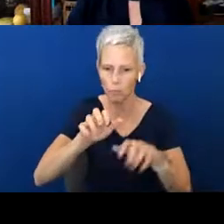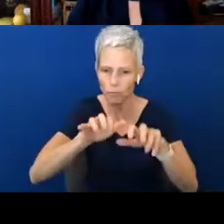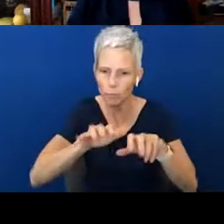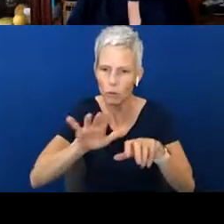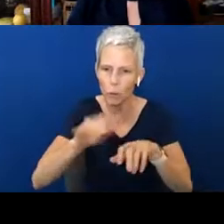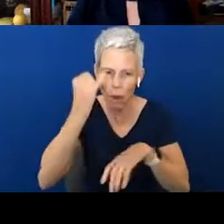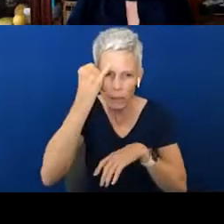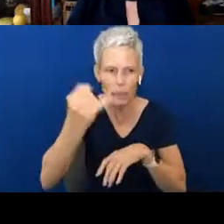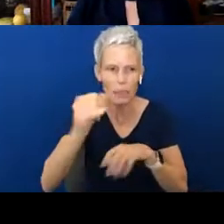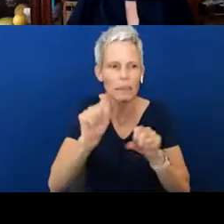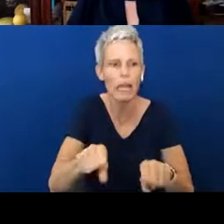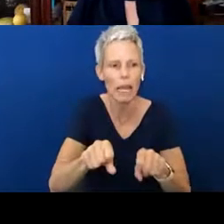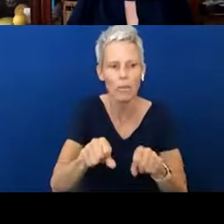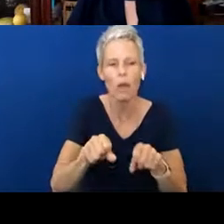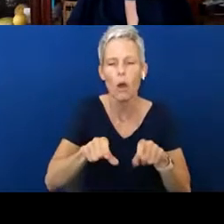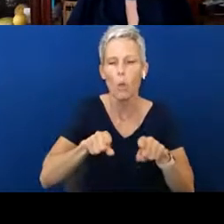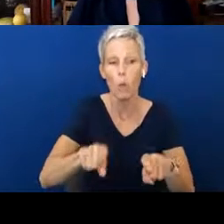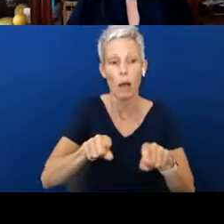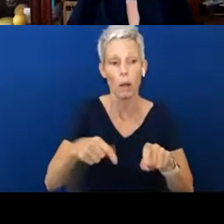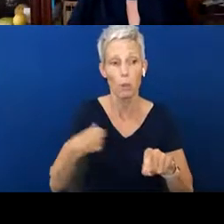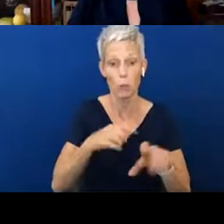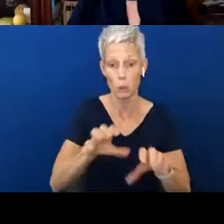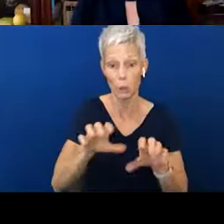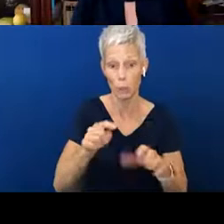Because we will, as we're doing this, feel free to type things into the chat.